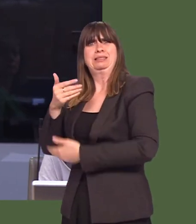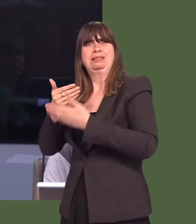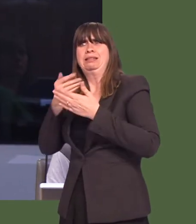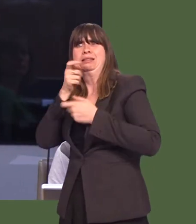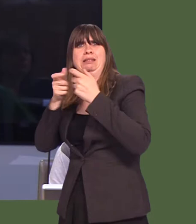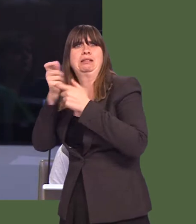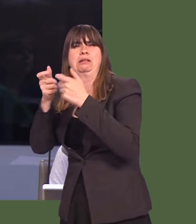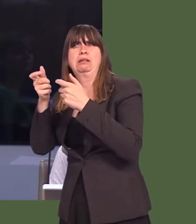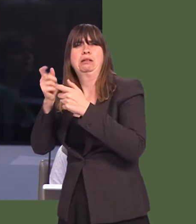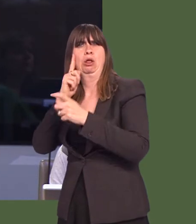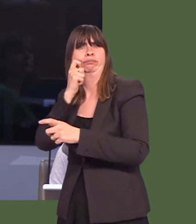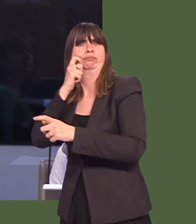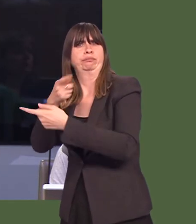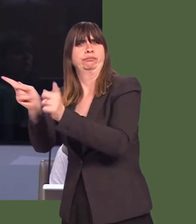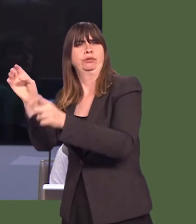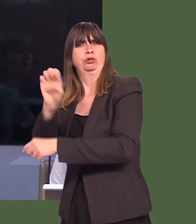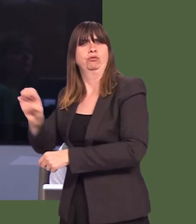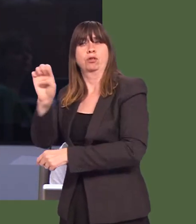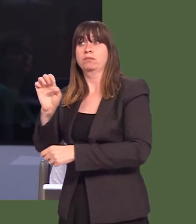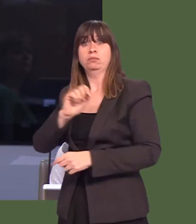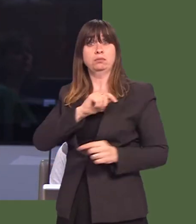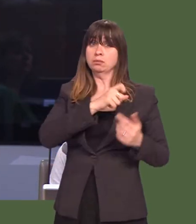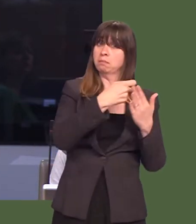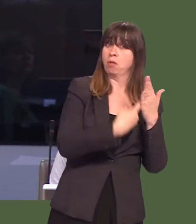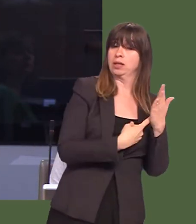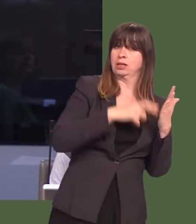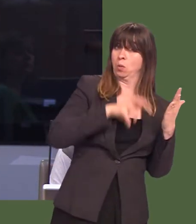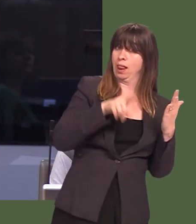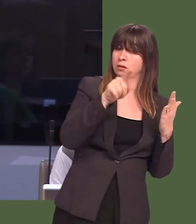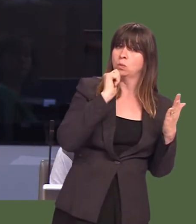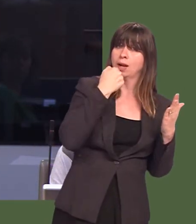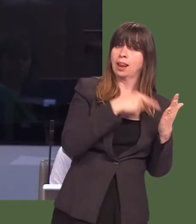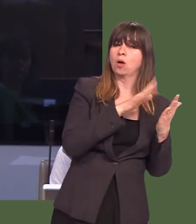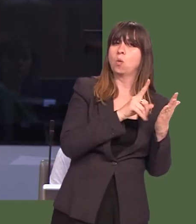Will he commit to implement a new international policy for Wales that would include designating